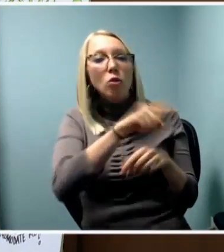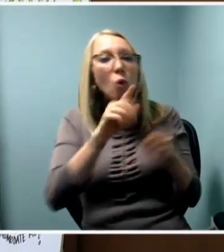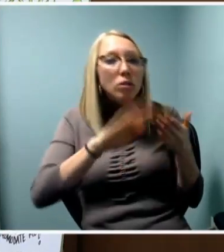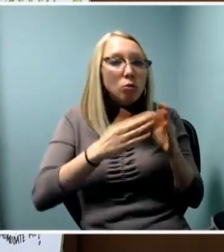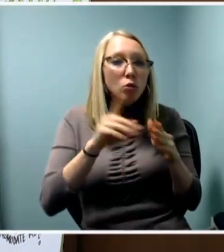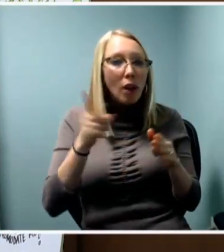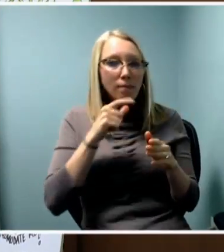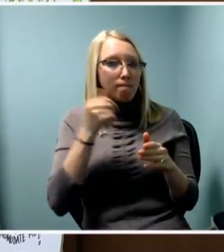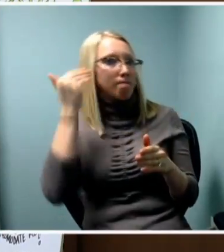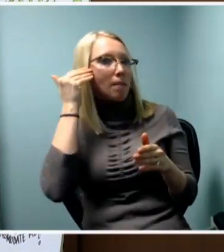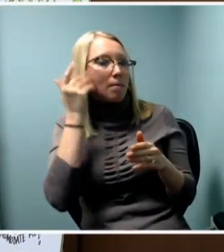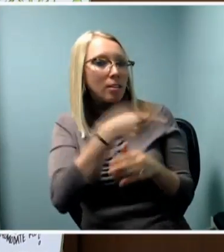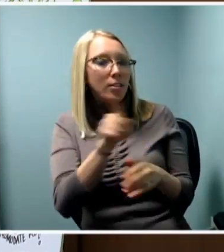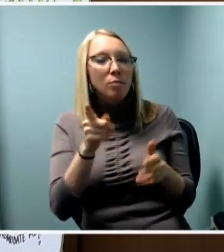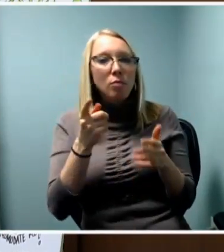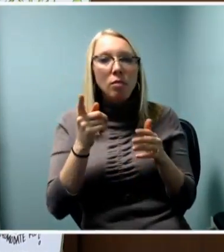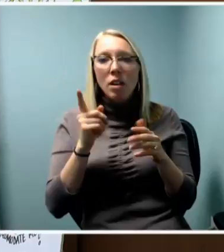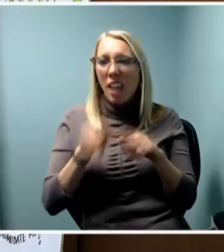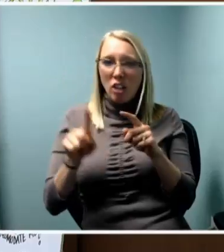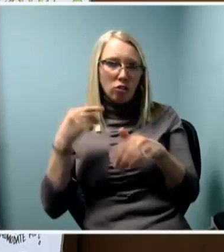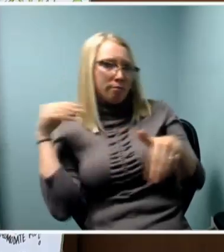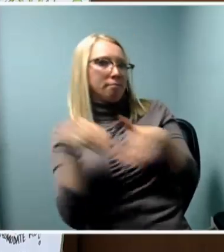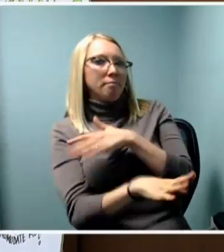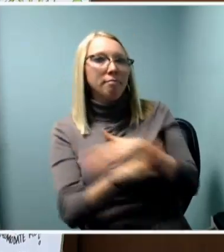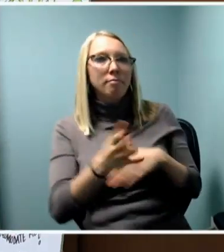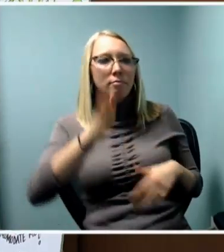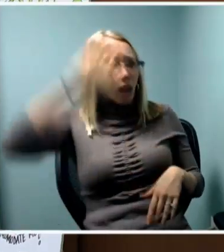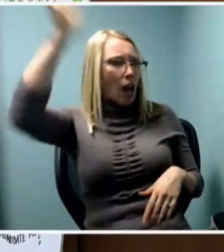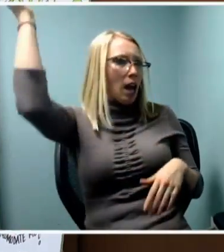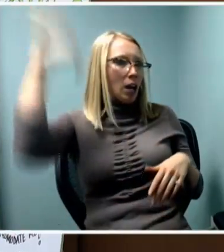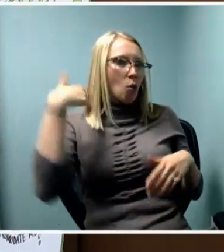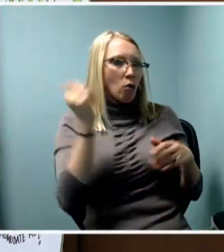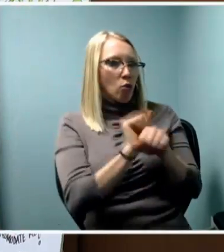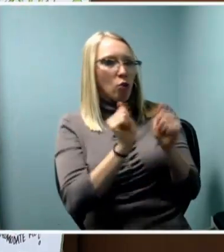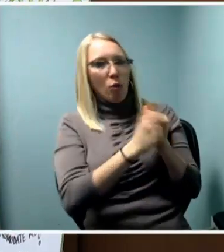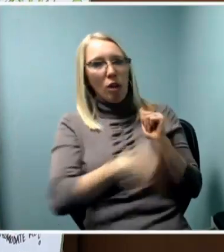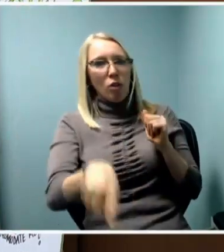just storming into those communities and declaring your willingness is not going to get you very far.